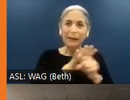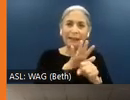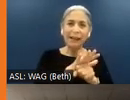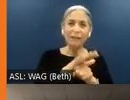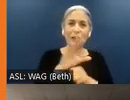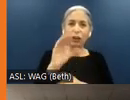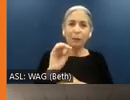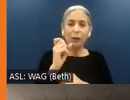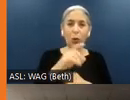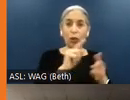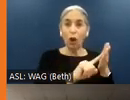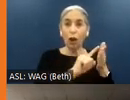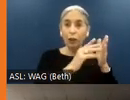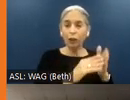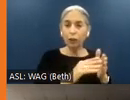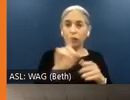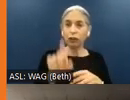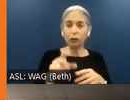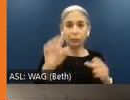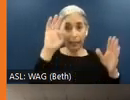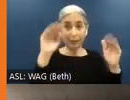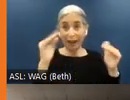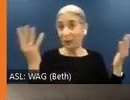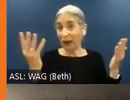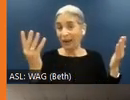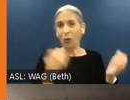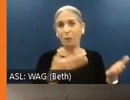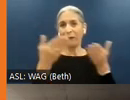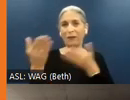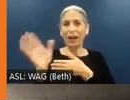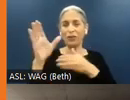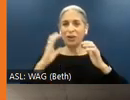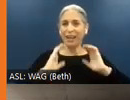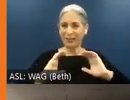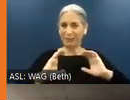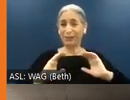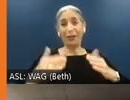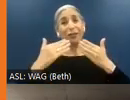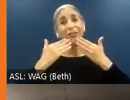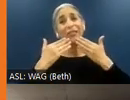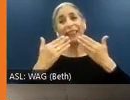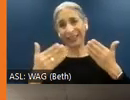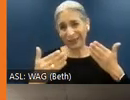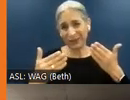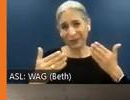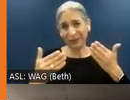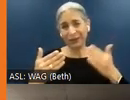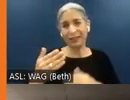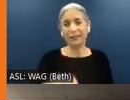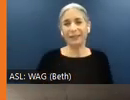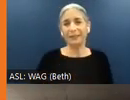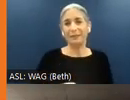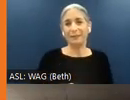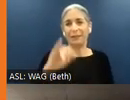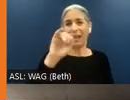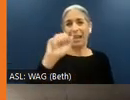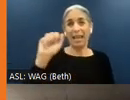an auditor you should either expect or provide your customers. And thanks to the IAAP for